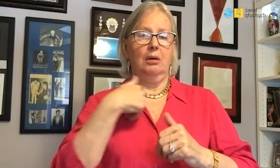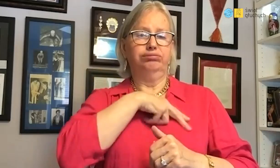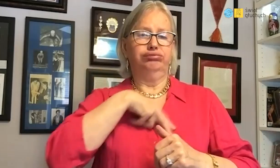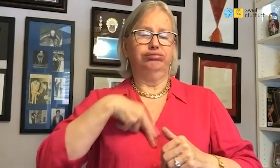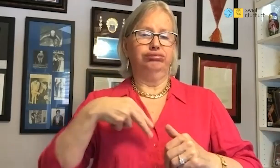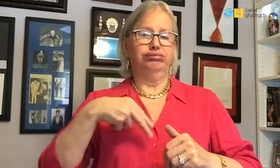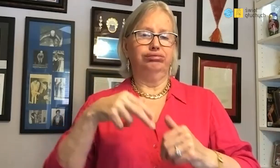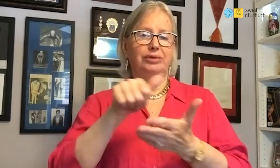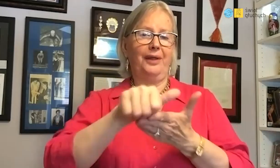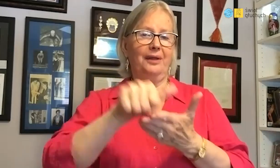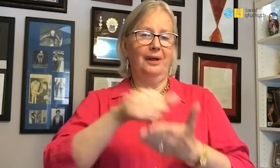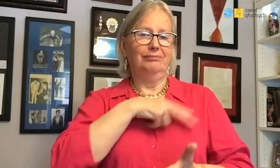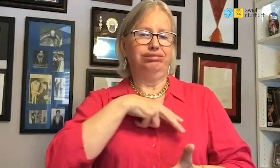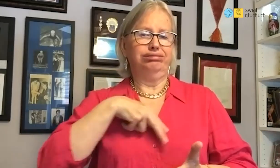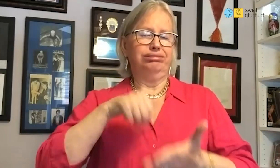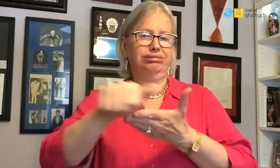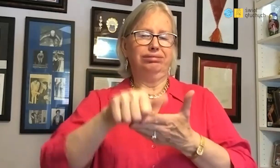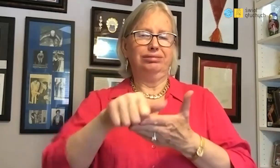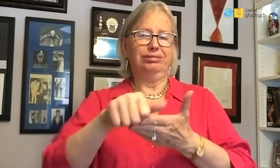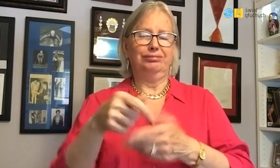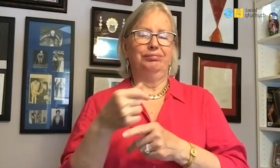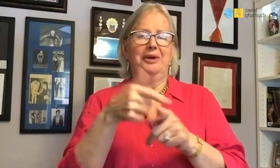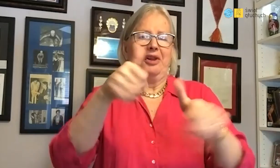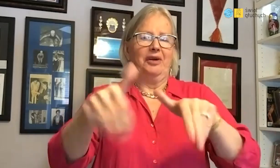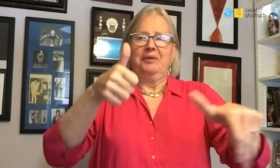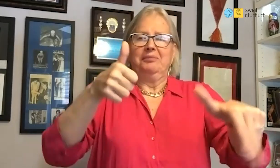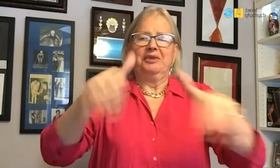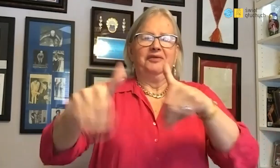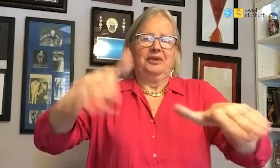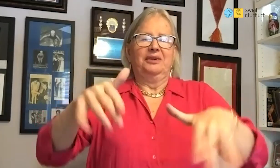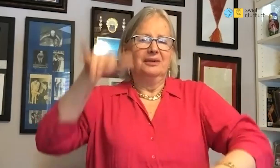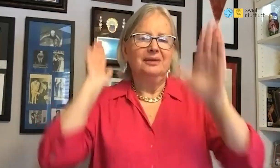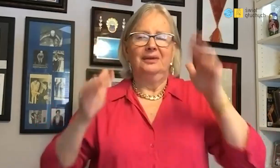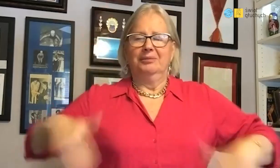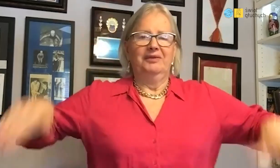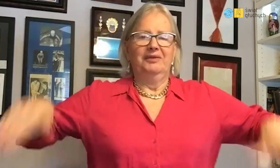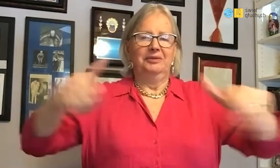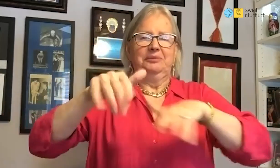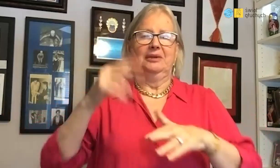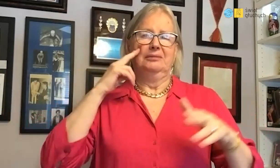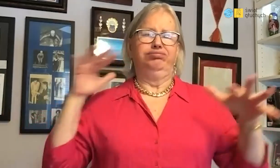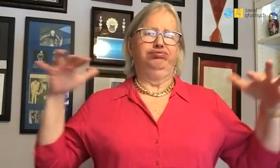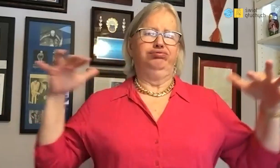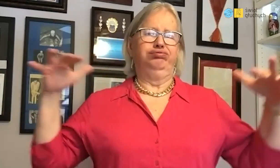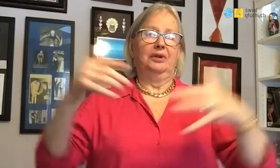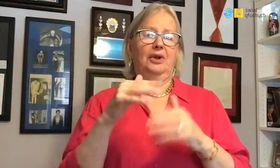winning 11 gold medals in different styles and distances.